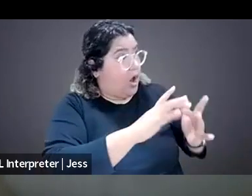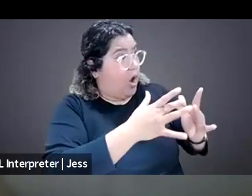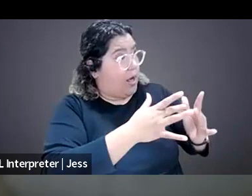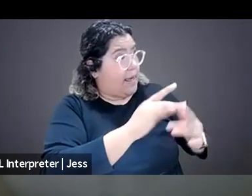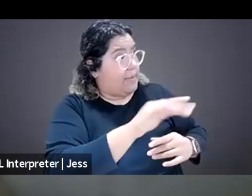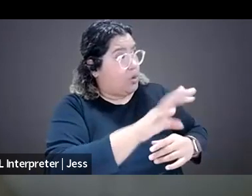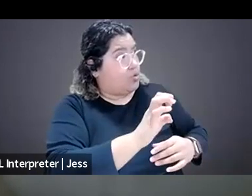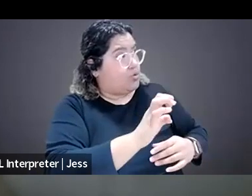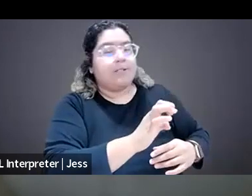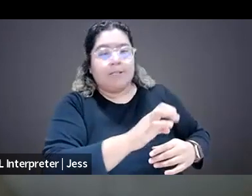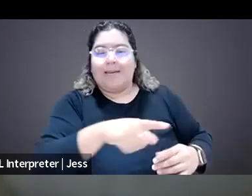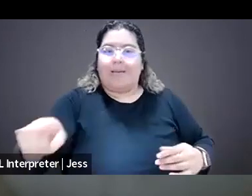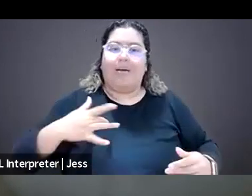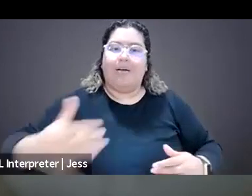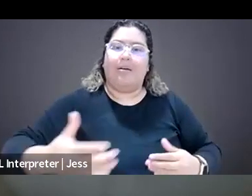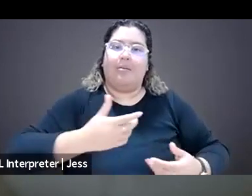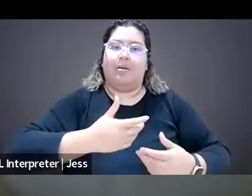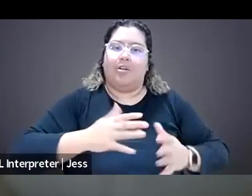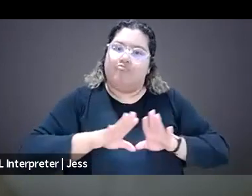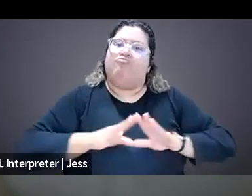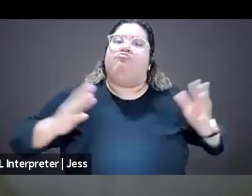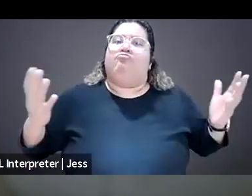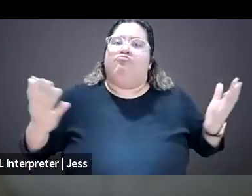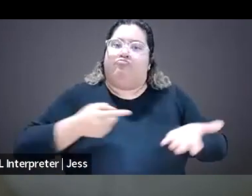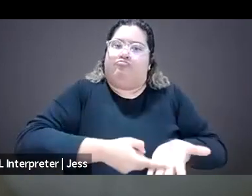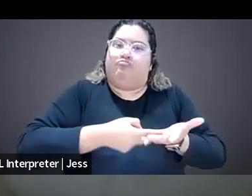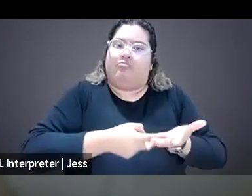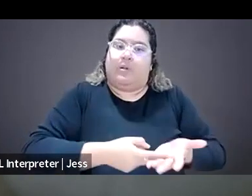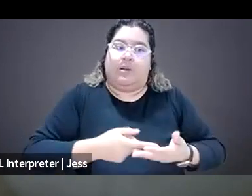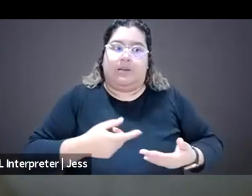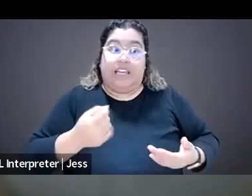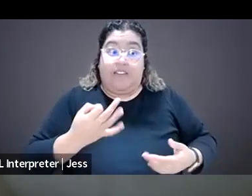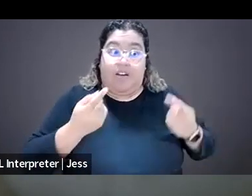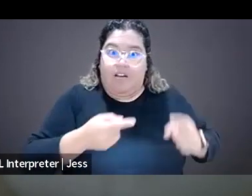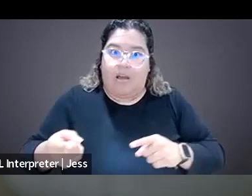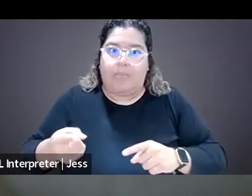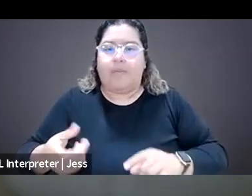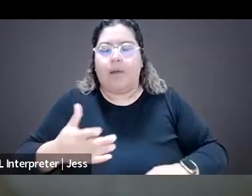and seek help if they need it. Another thing that newsrooms can do is to provide